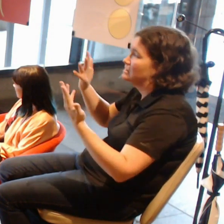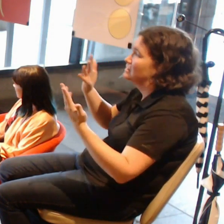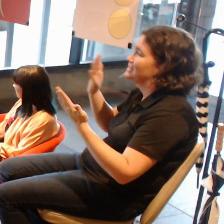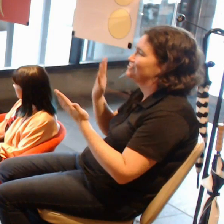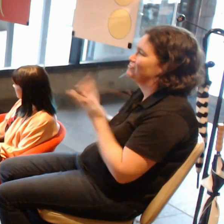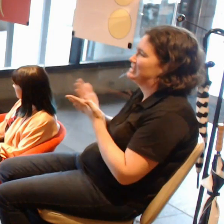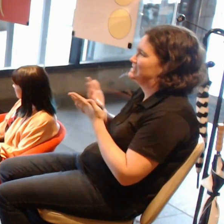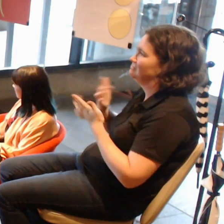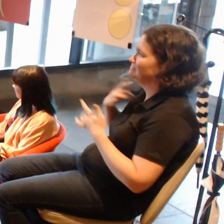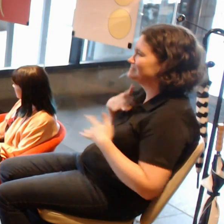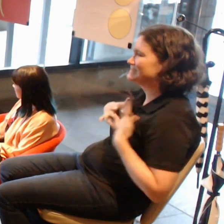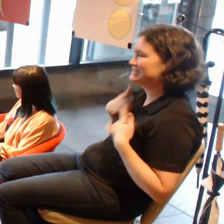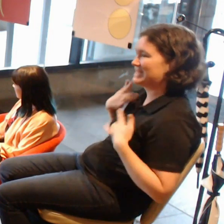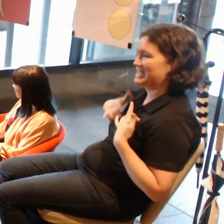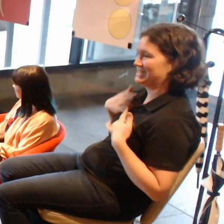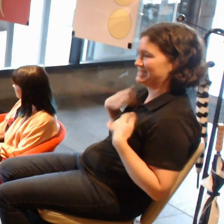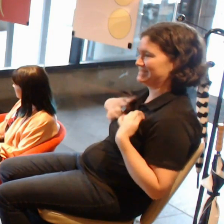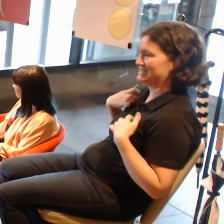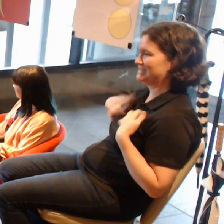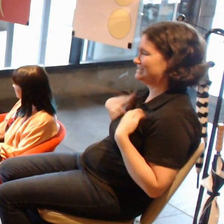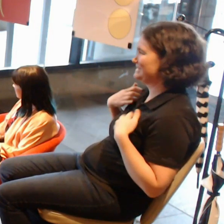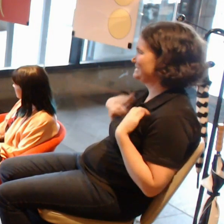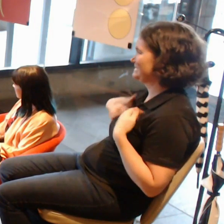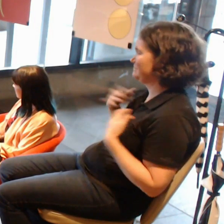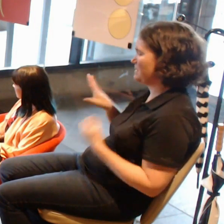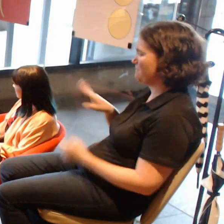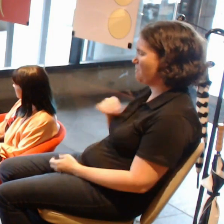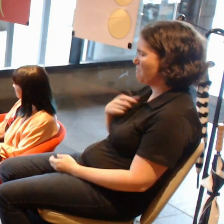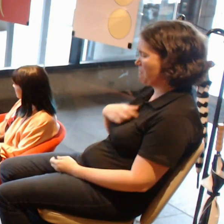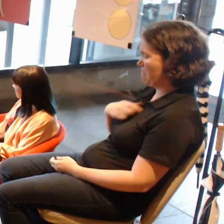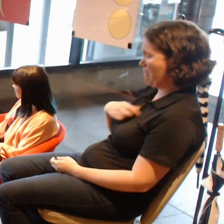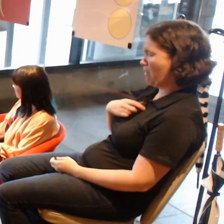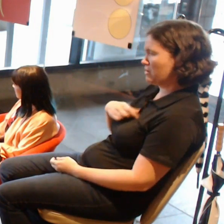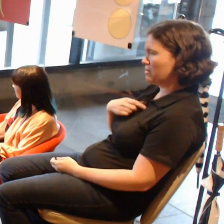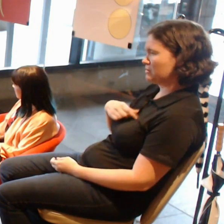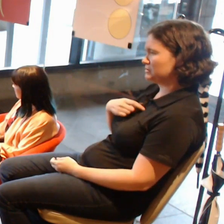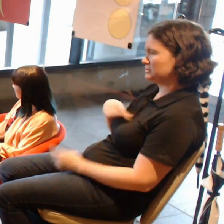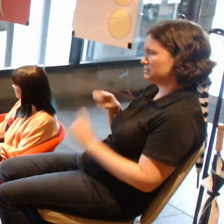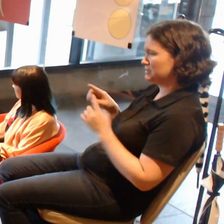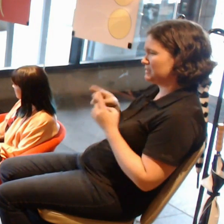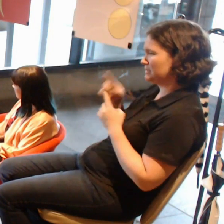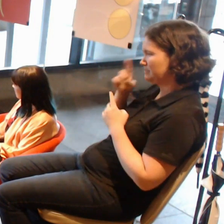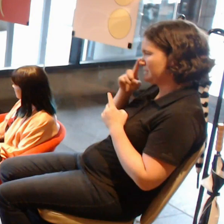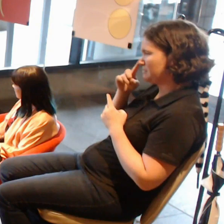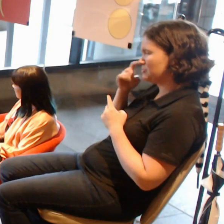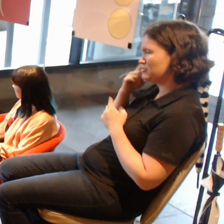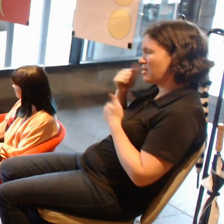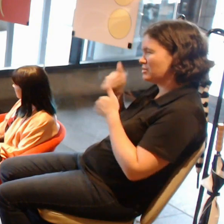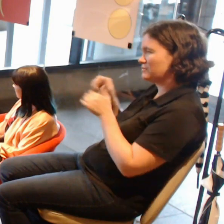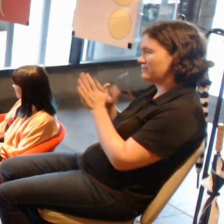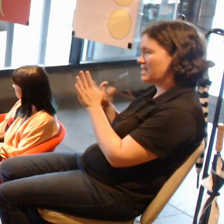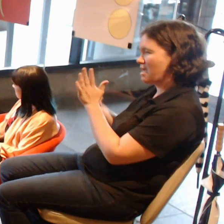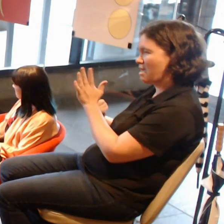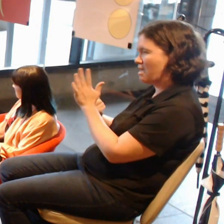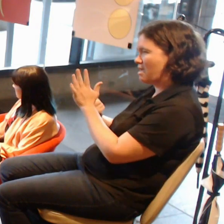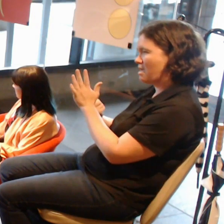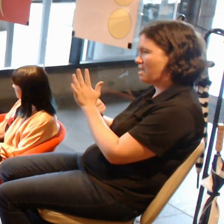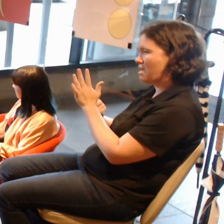From a personal thing, one thing I hate is a lot of cheap jump-thrill horror games